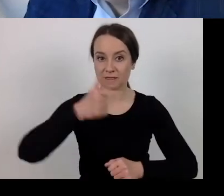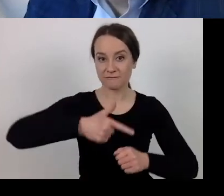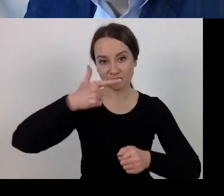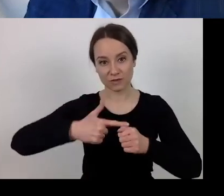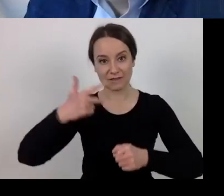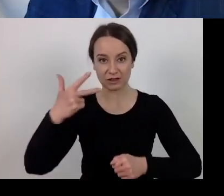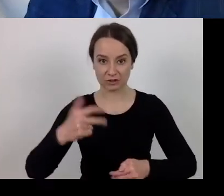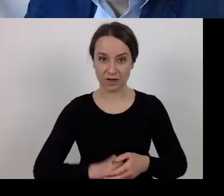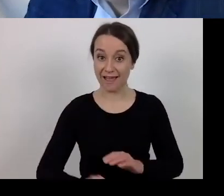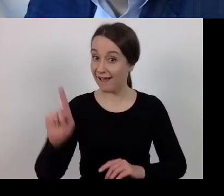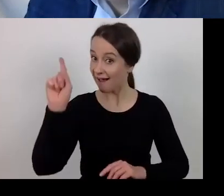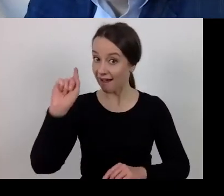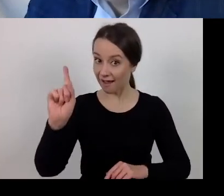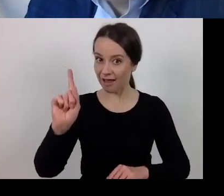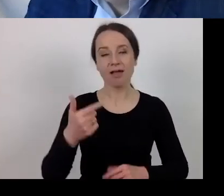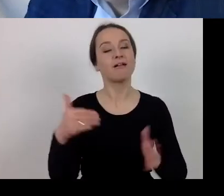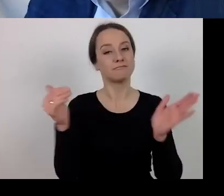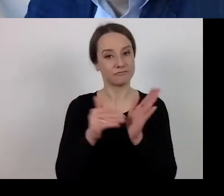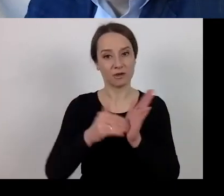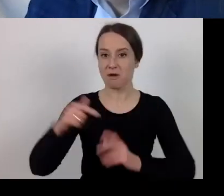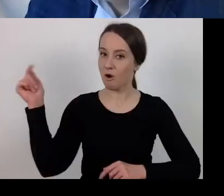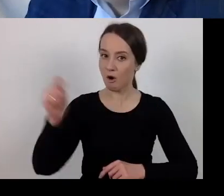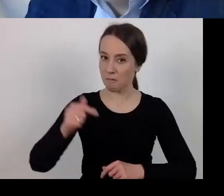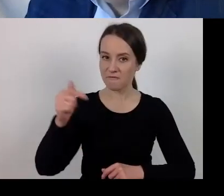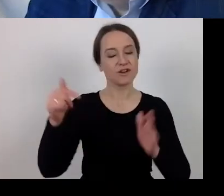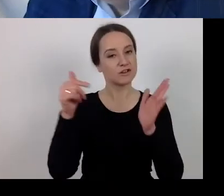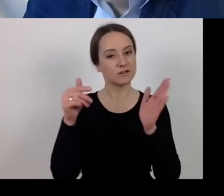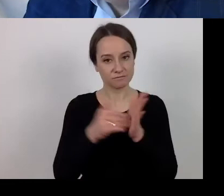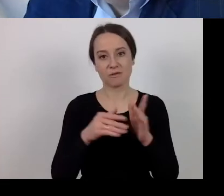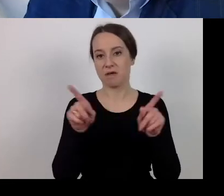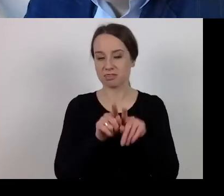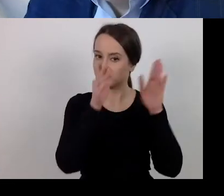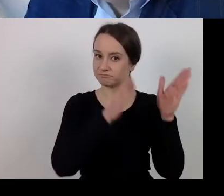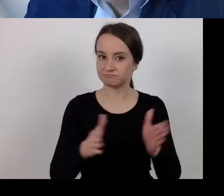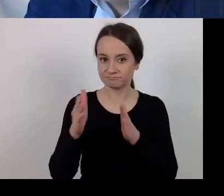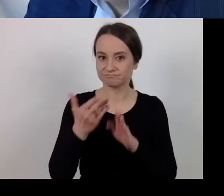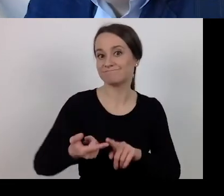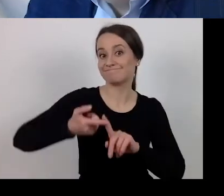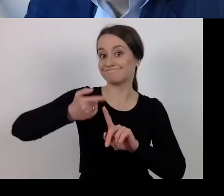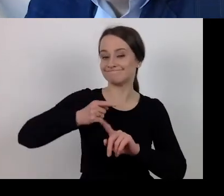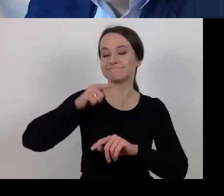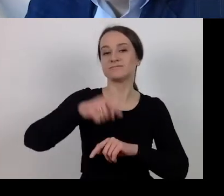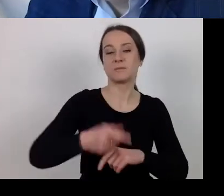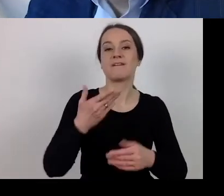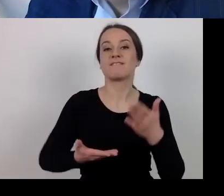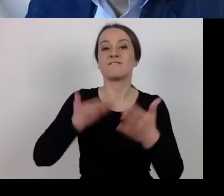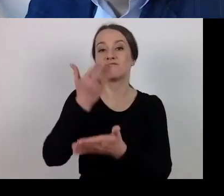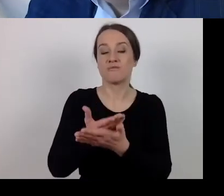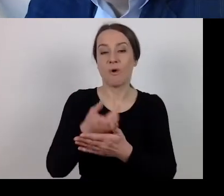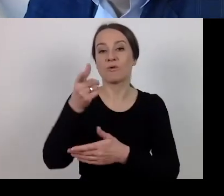Then you have an obligation, and you have to be prepared for it, to ensure that clearing requests and the request for final payment